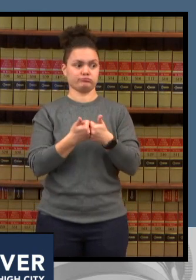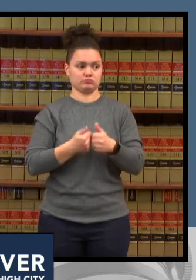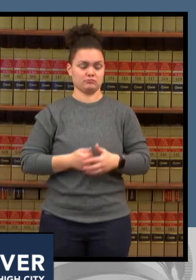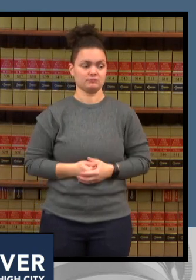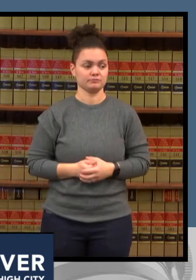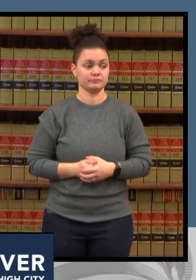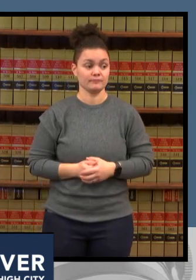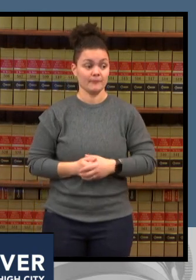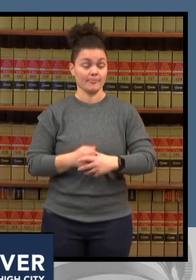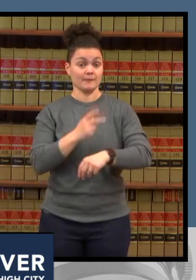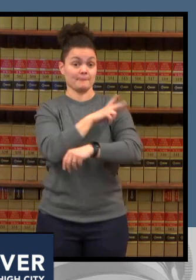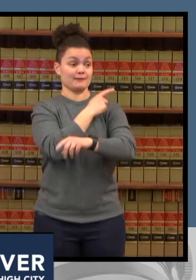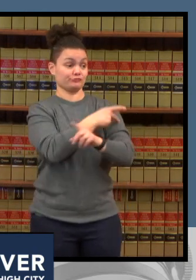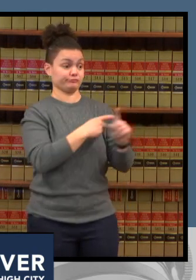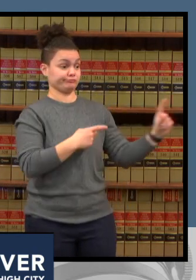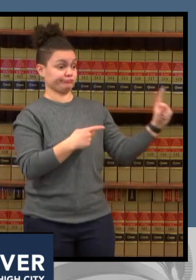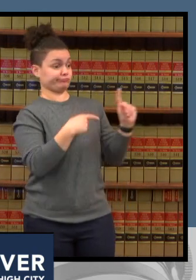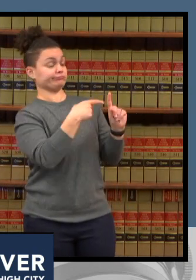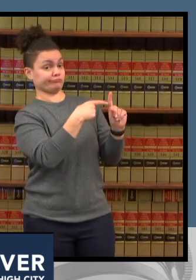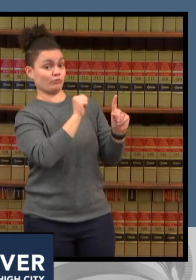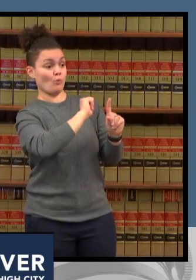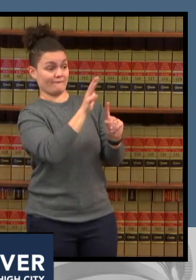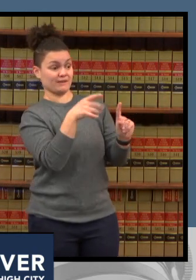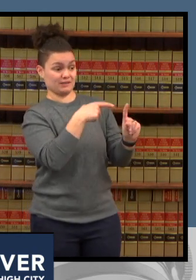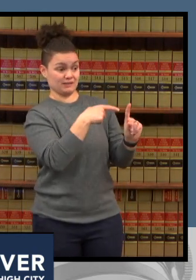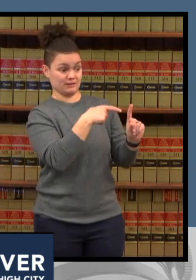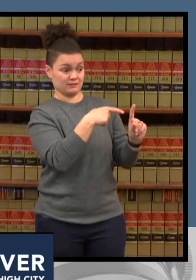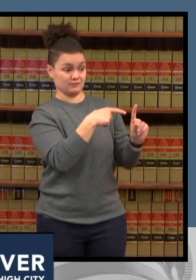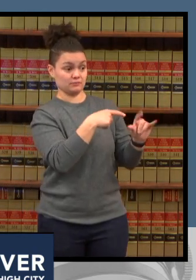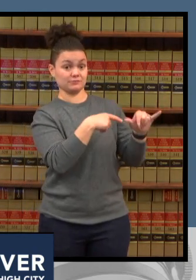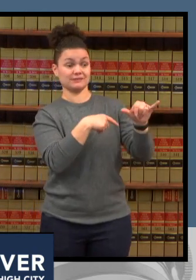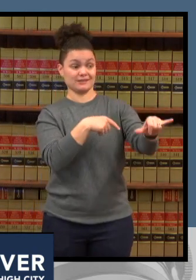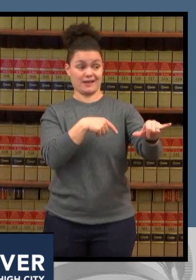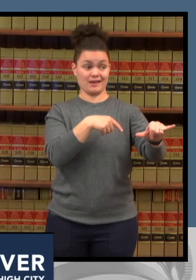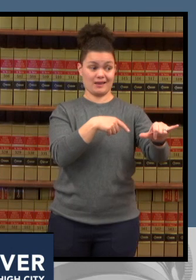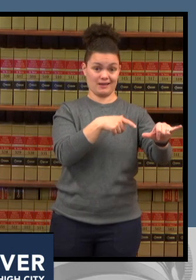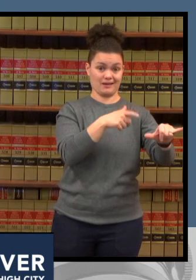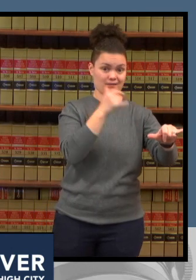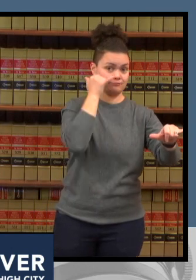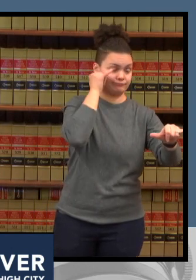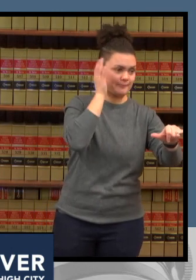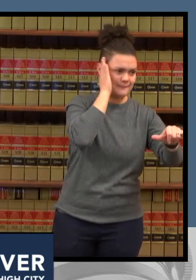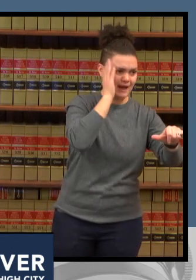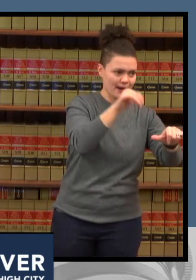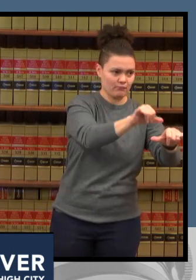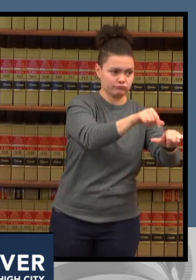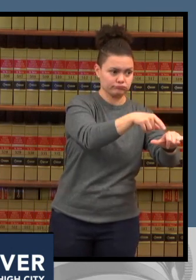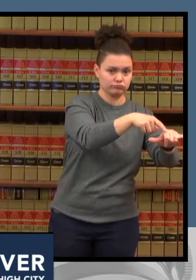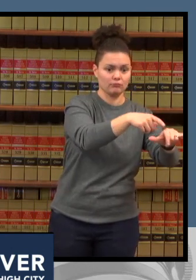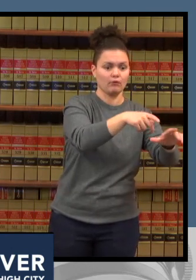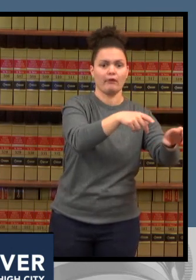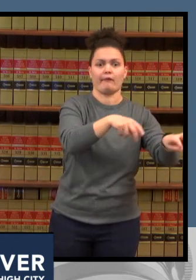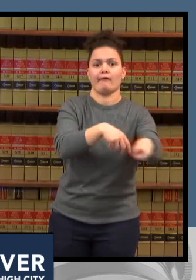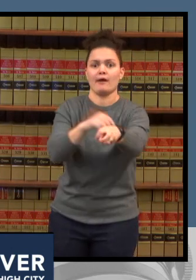to acute care and in about five days flip to icu so we're going to watch this really closely to